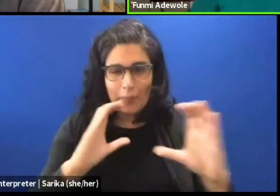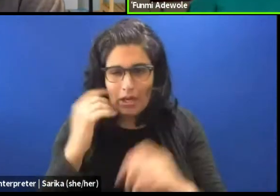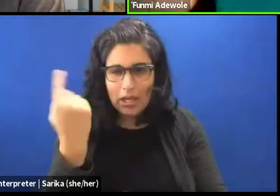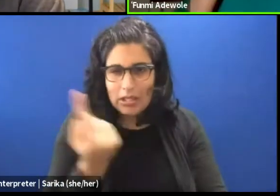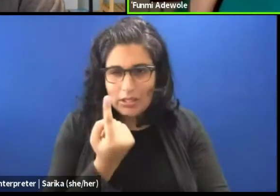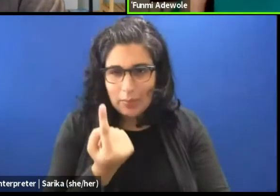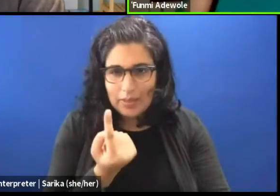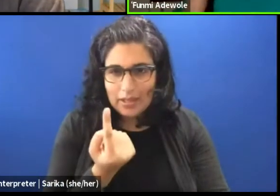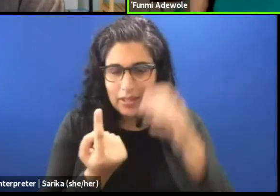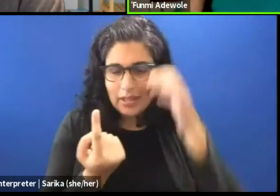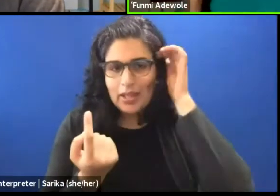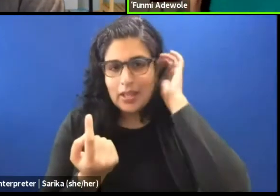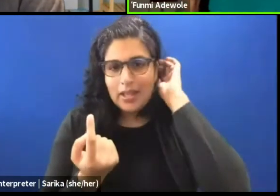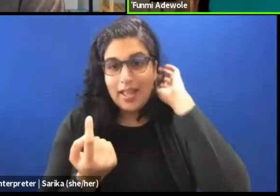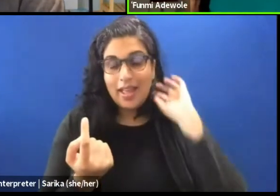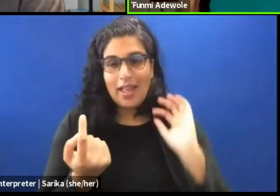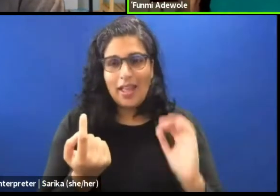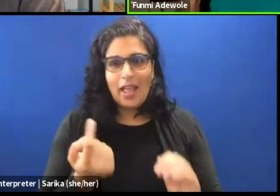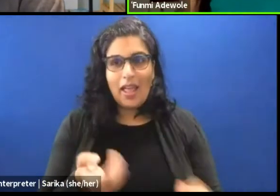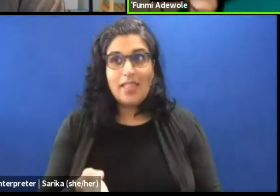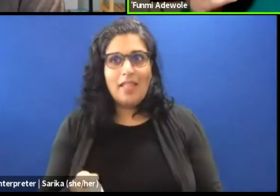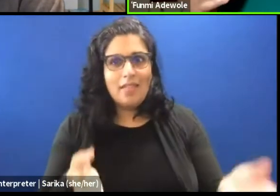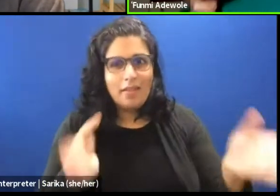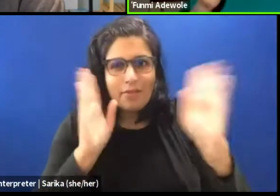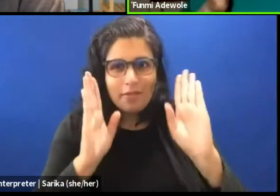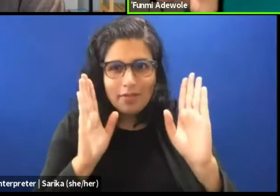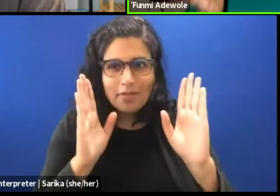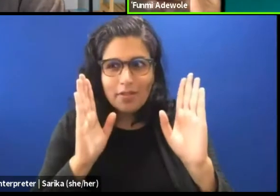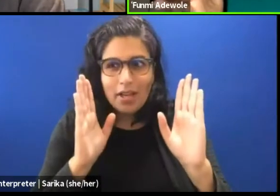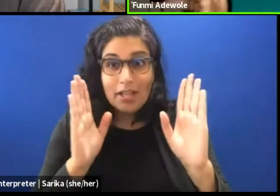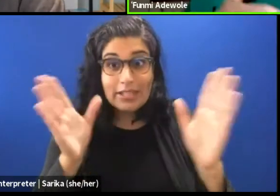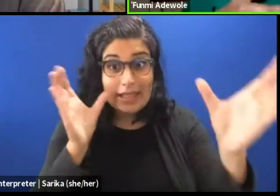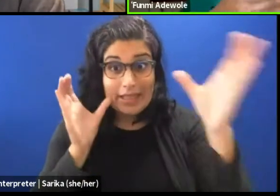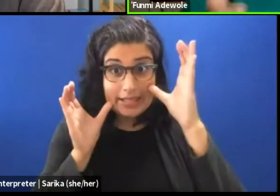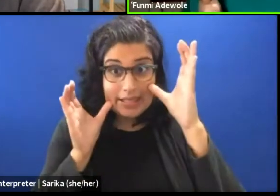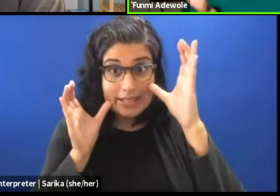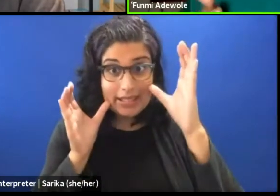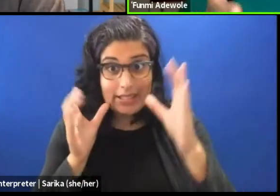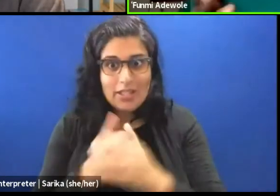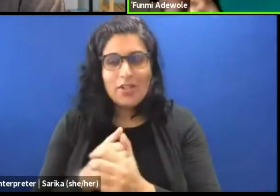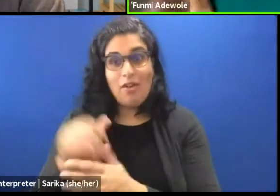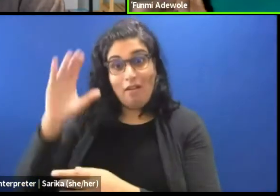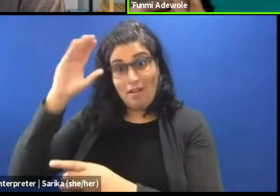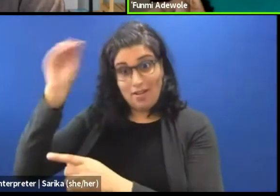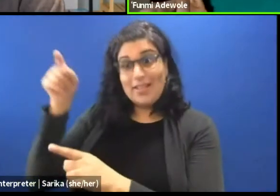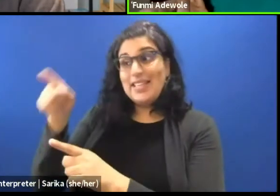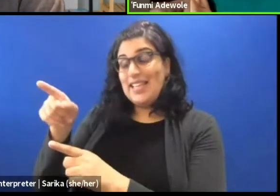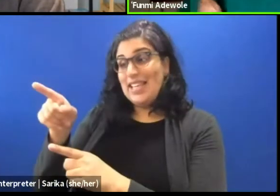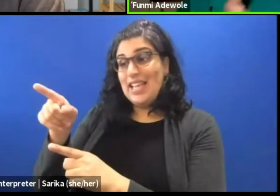and then have a readiness to listen. So the way he dramaturged the piece was